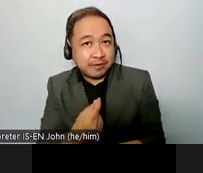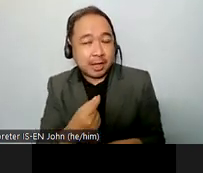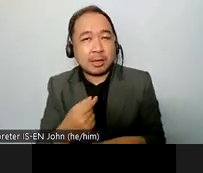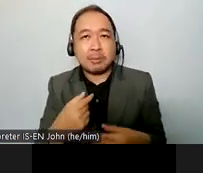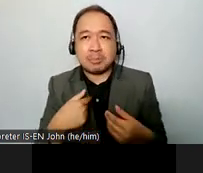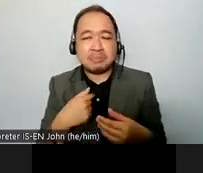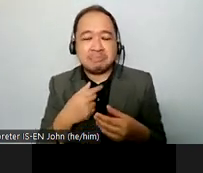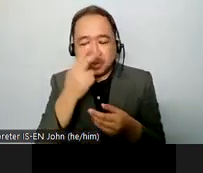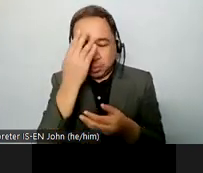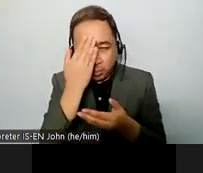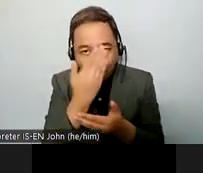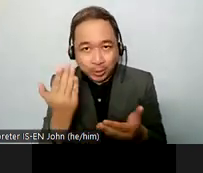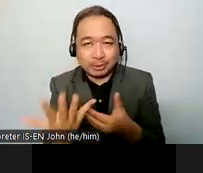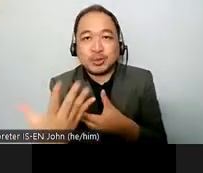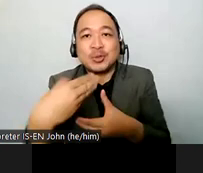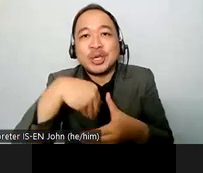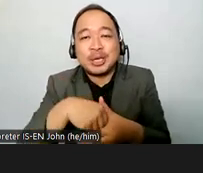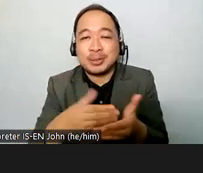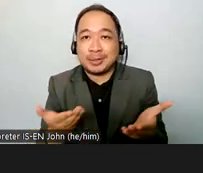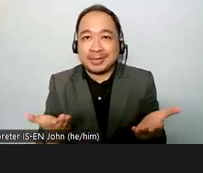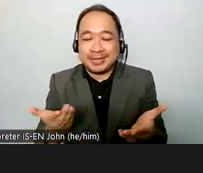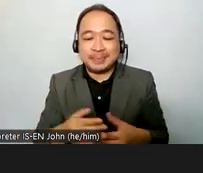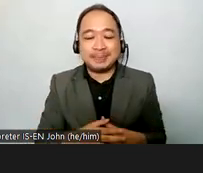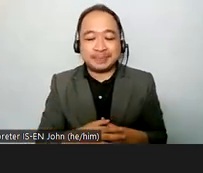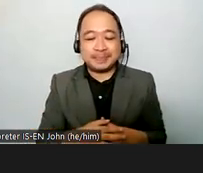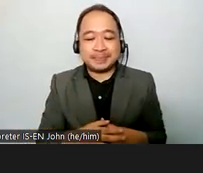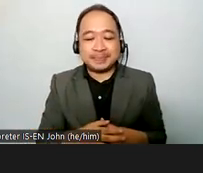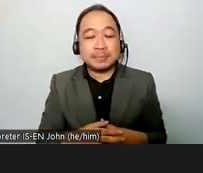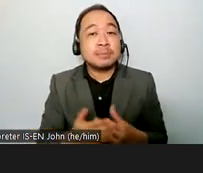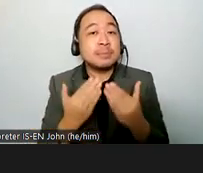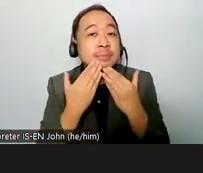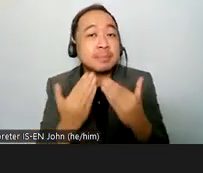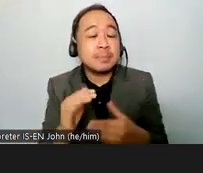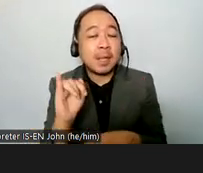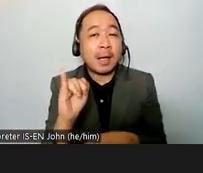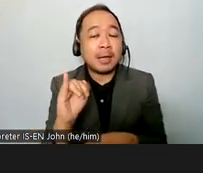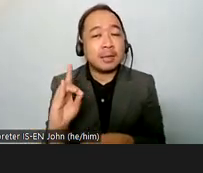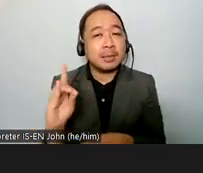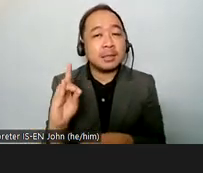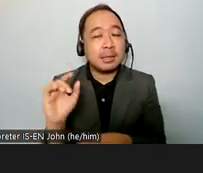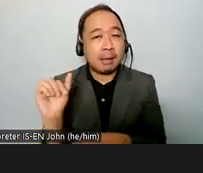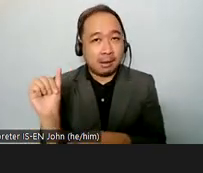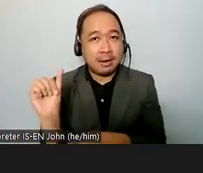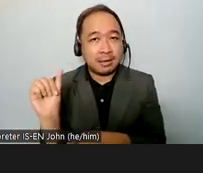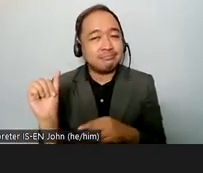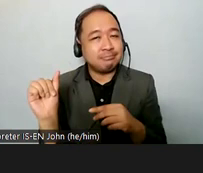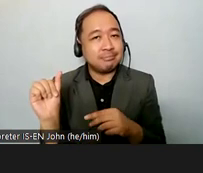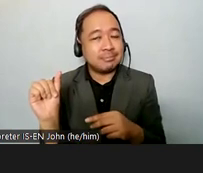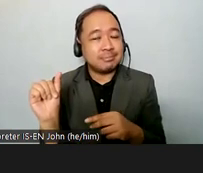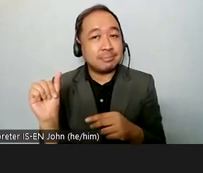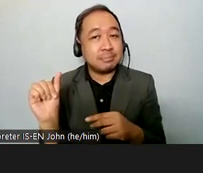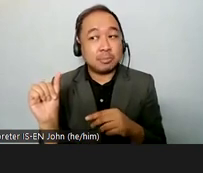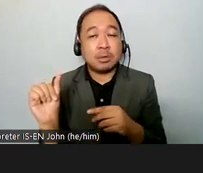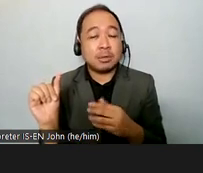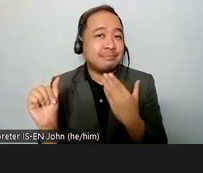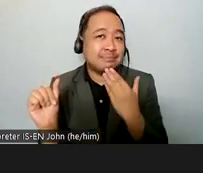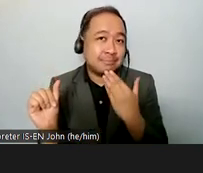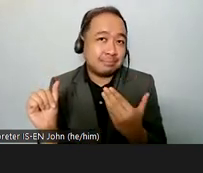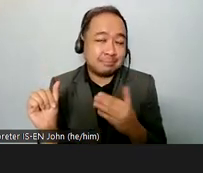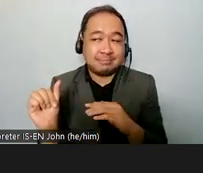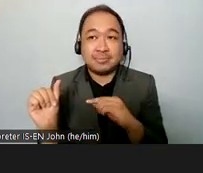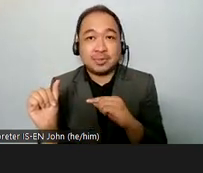i'm going to thank to international disability alliance because thanks to them we are having